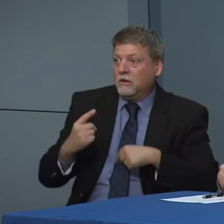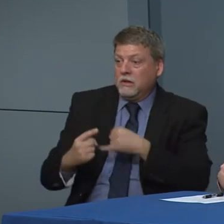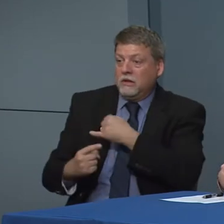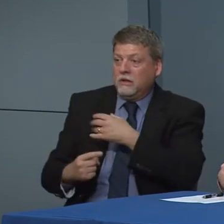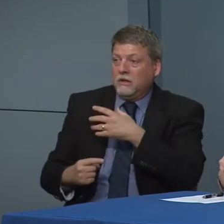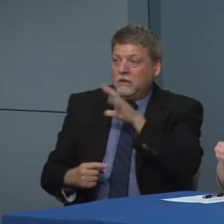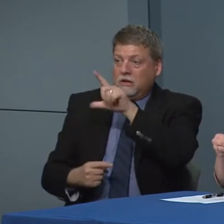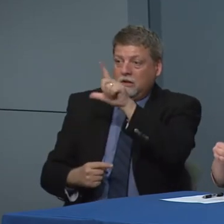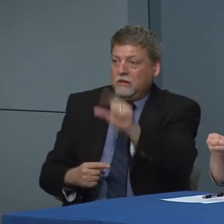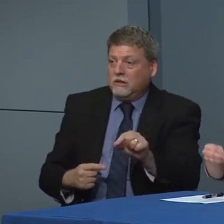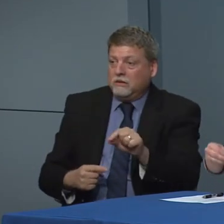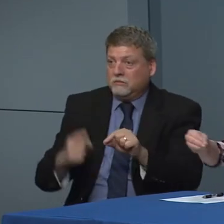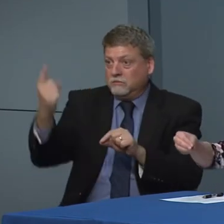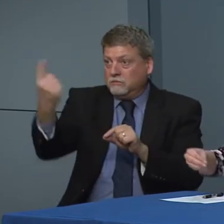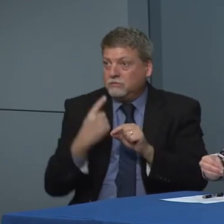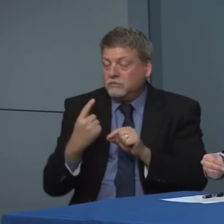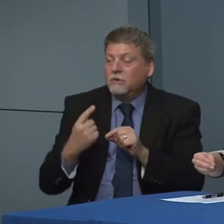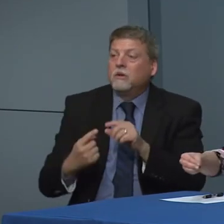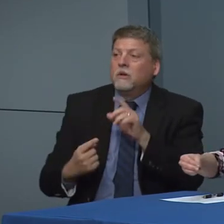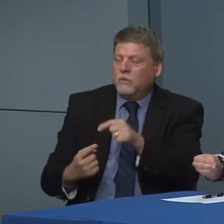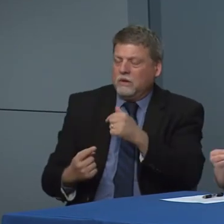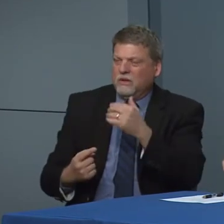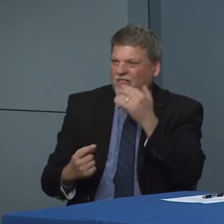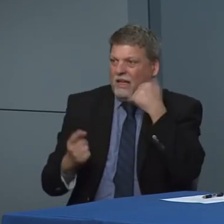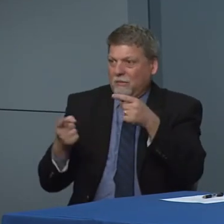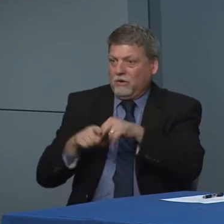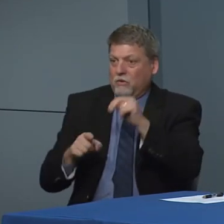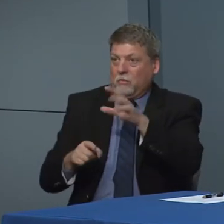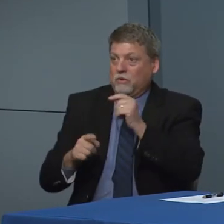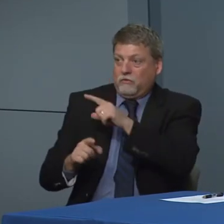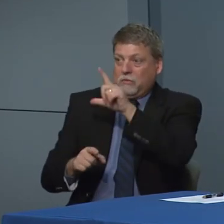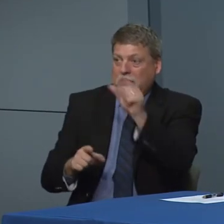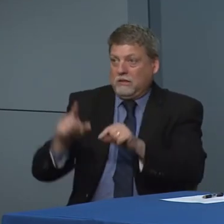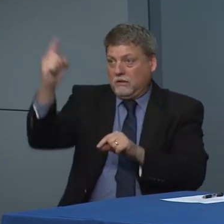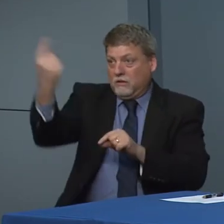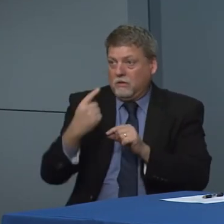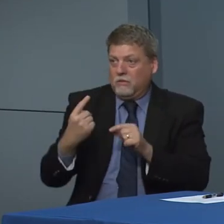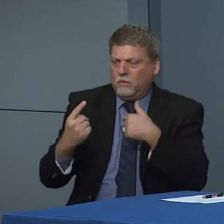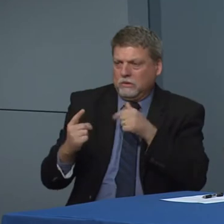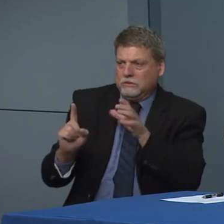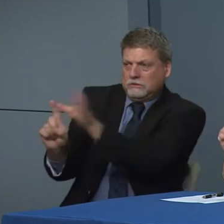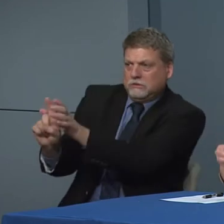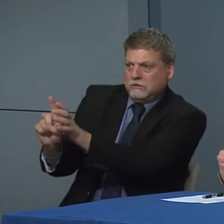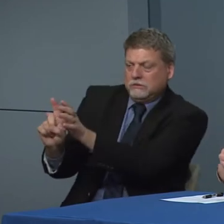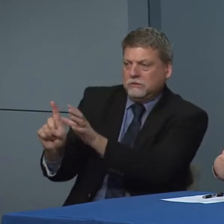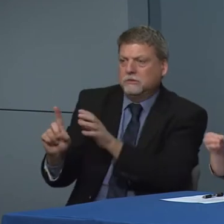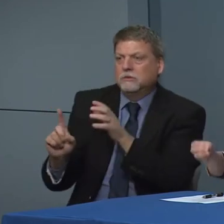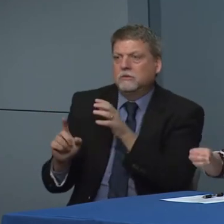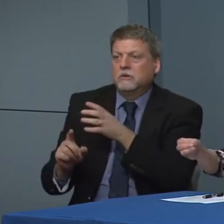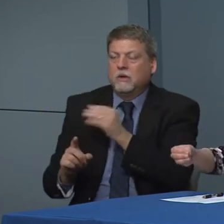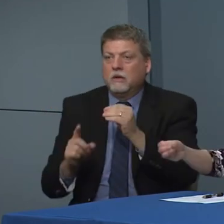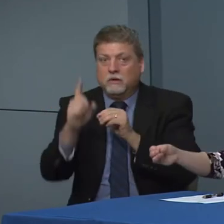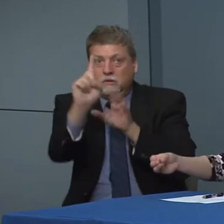here in North Carolina and then what we do is meet we want to see if that those folks that have any contact as we move